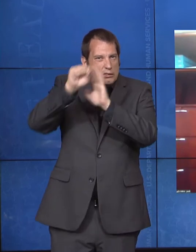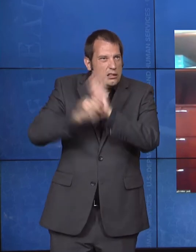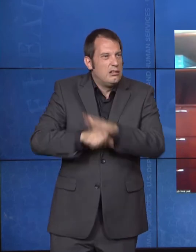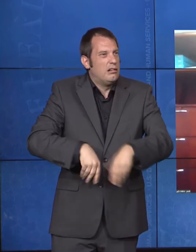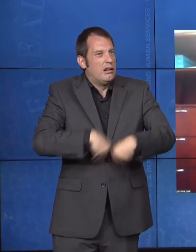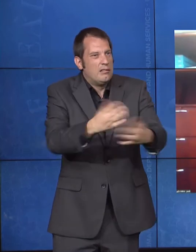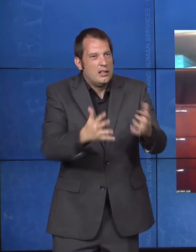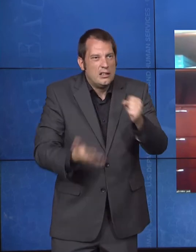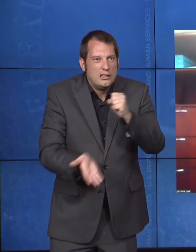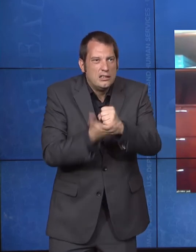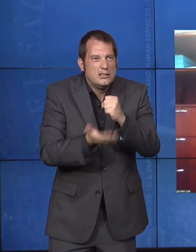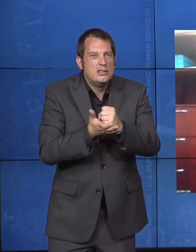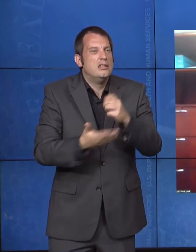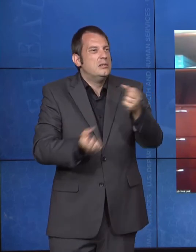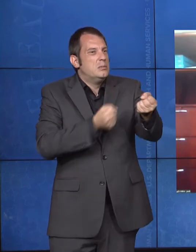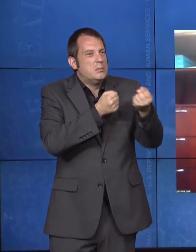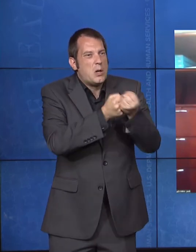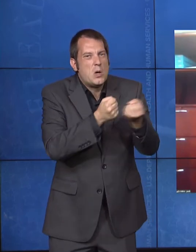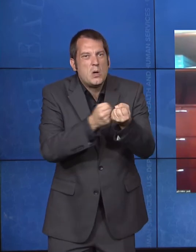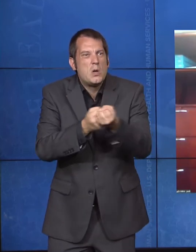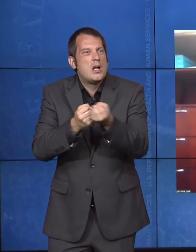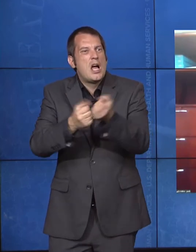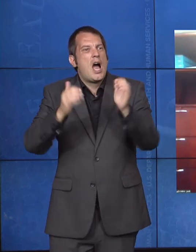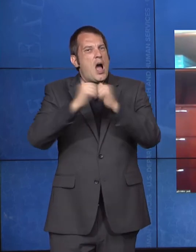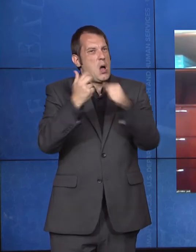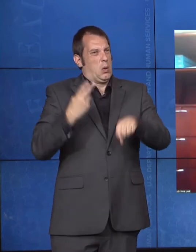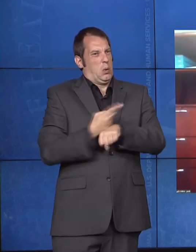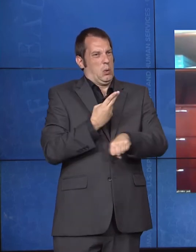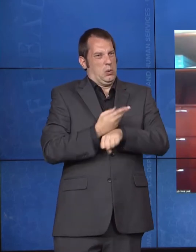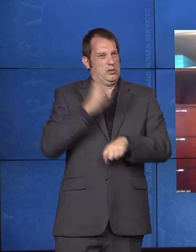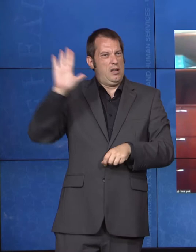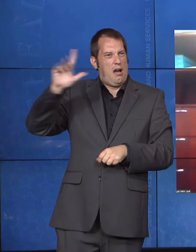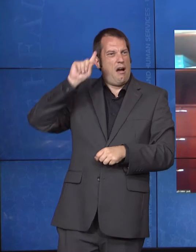federal authorities and opportunities whether that's under Money Follows the Person or under